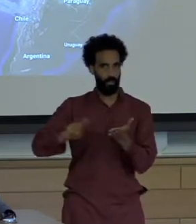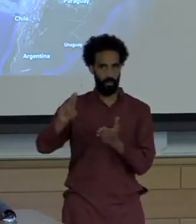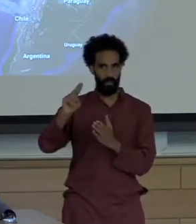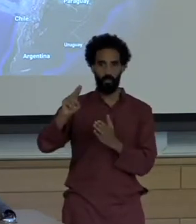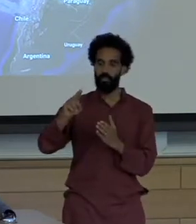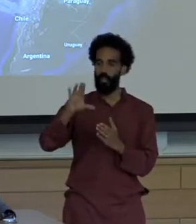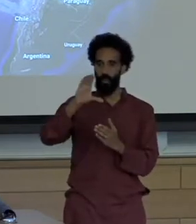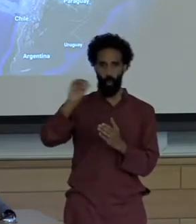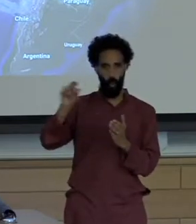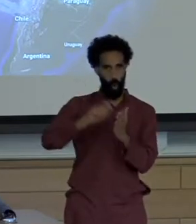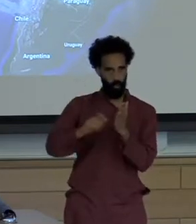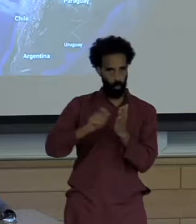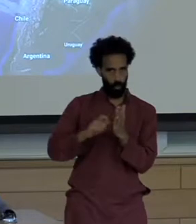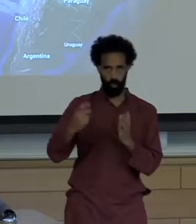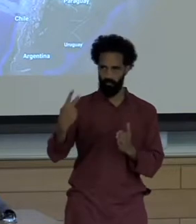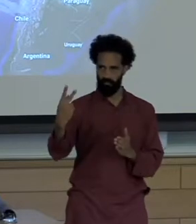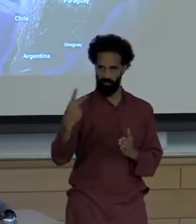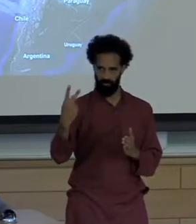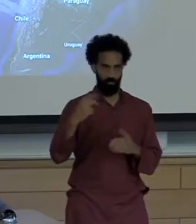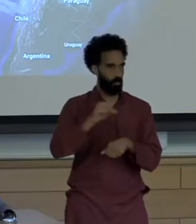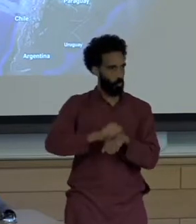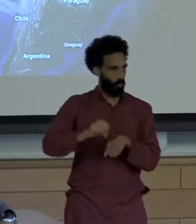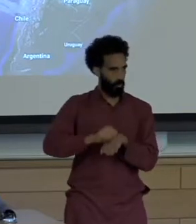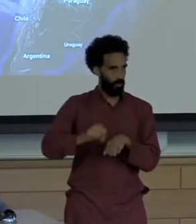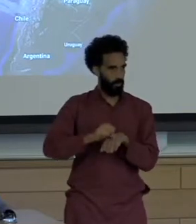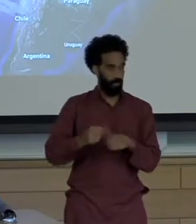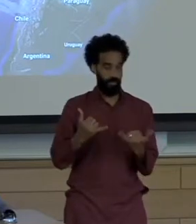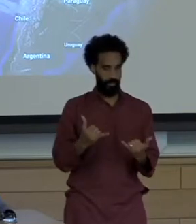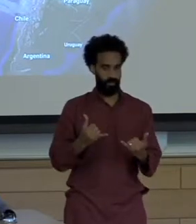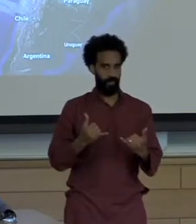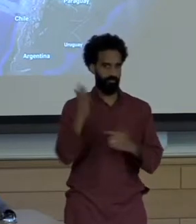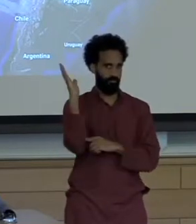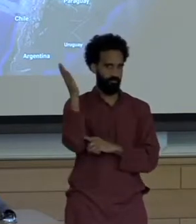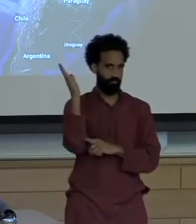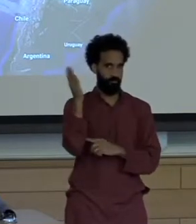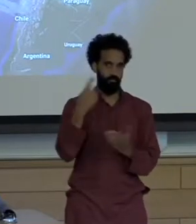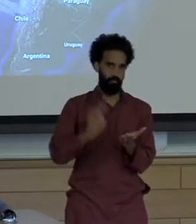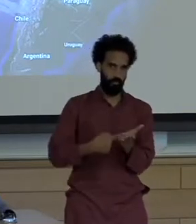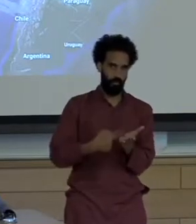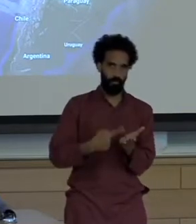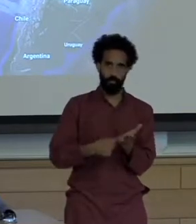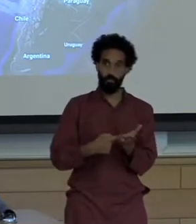and basically our Research has examined how news media